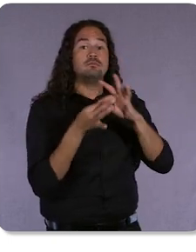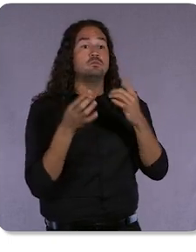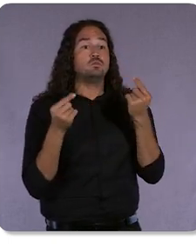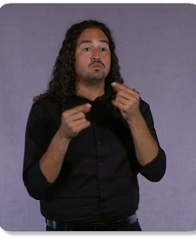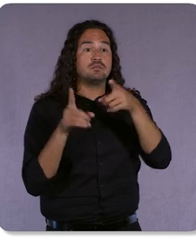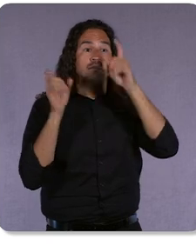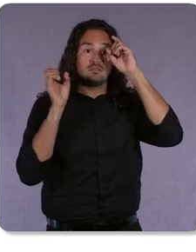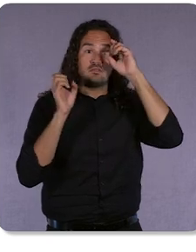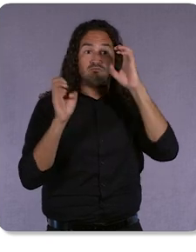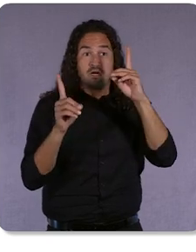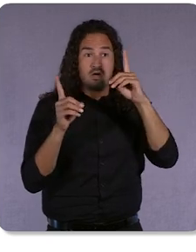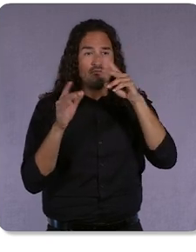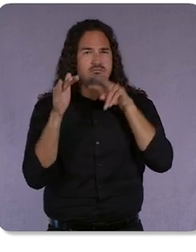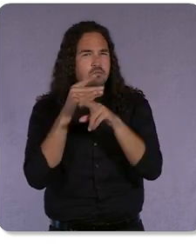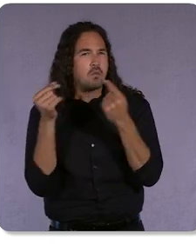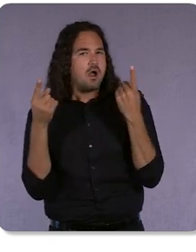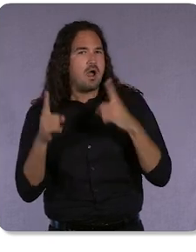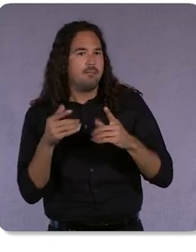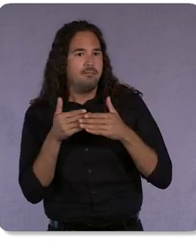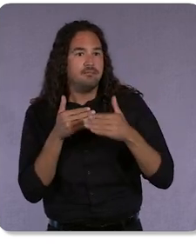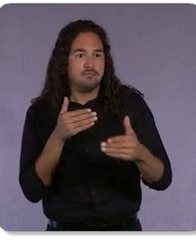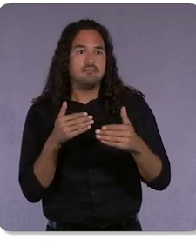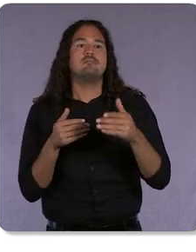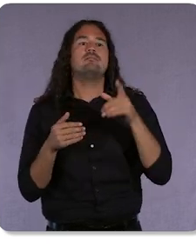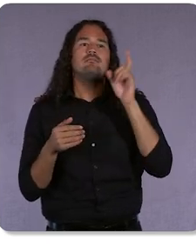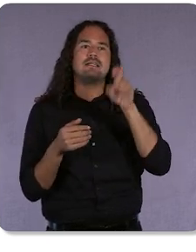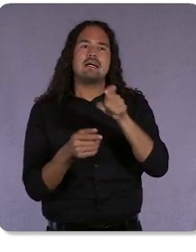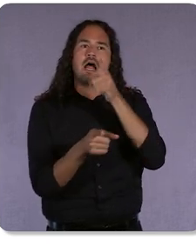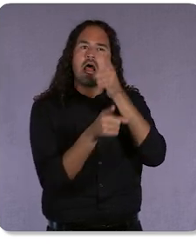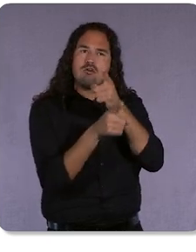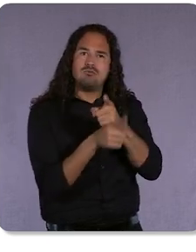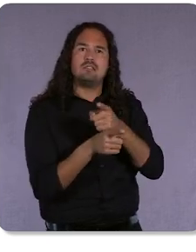You need accurate and trustworthy modeling to go from the data you have to the insights you need.